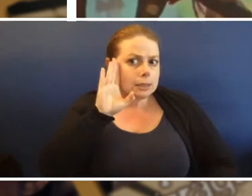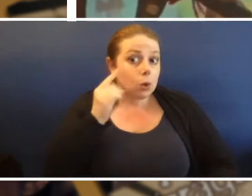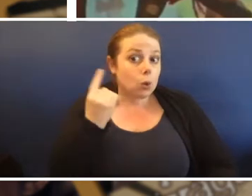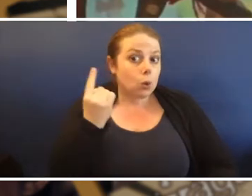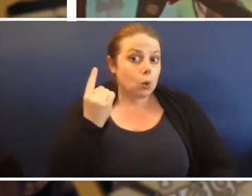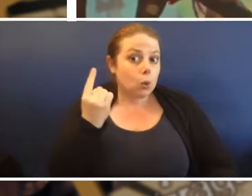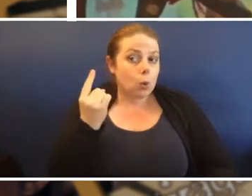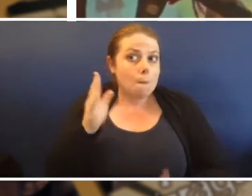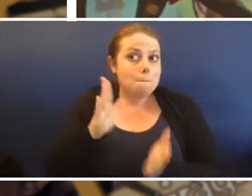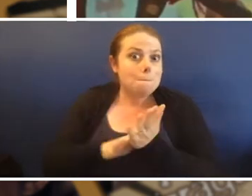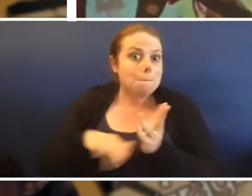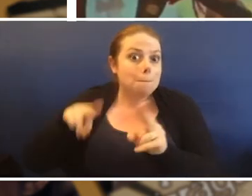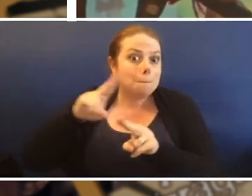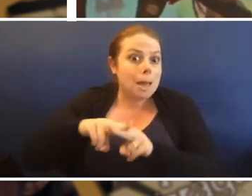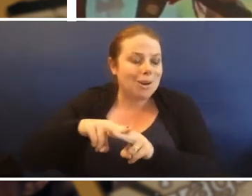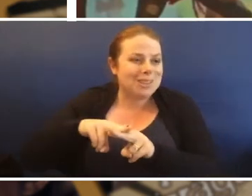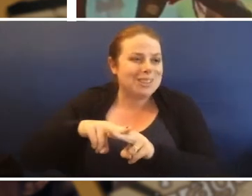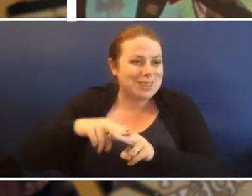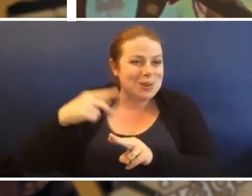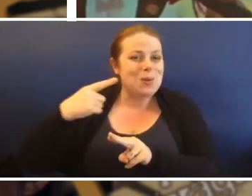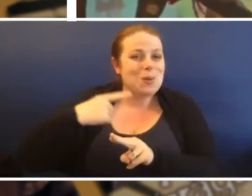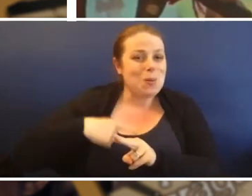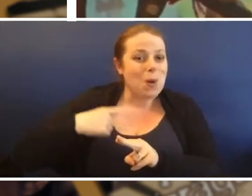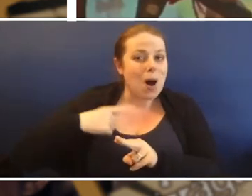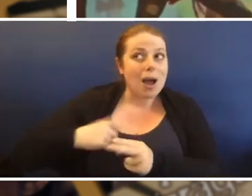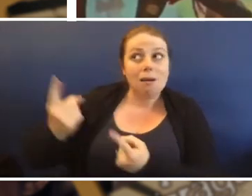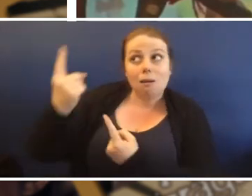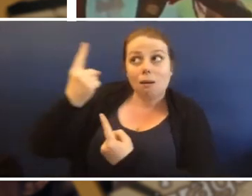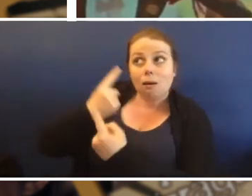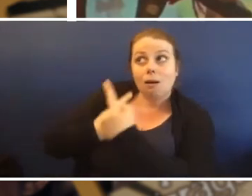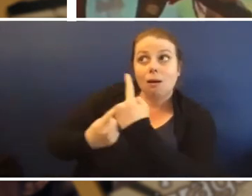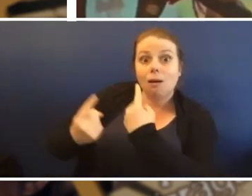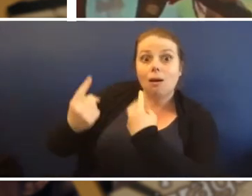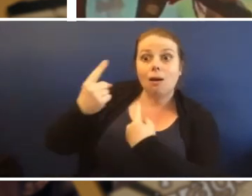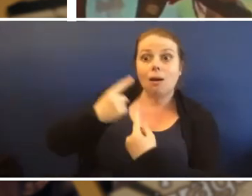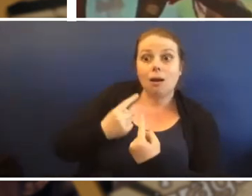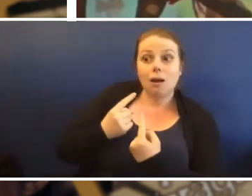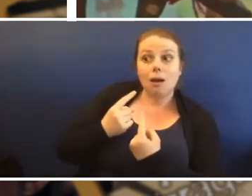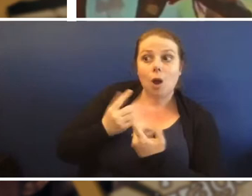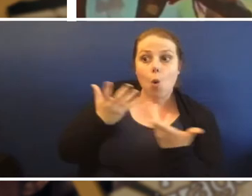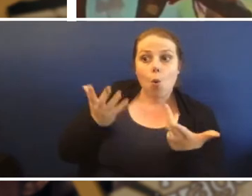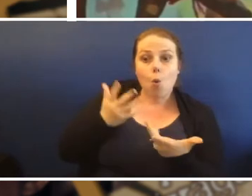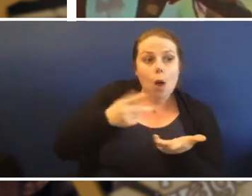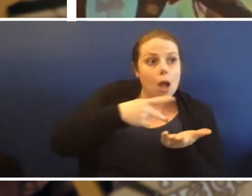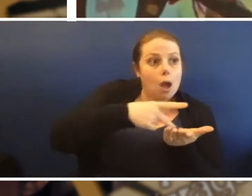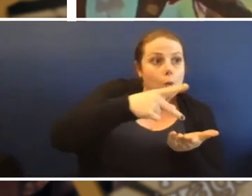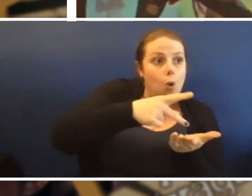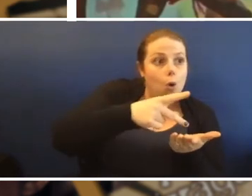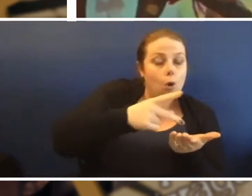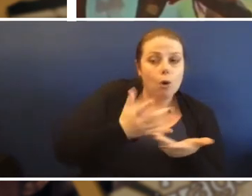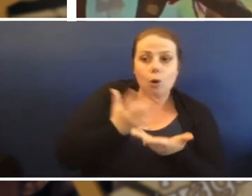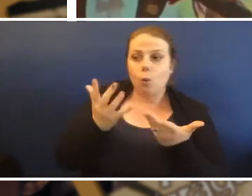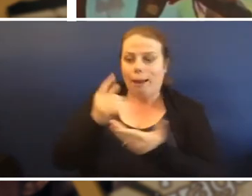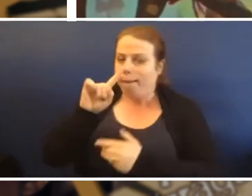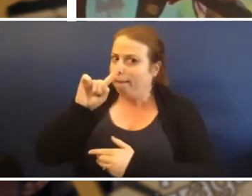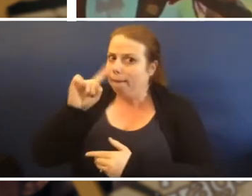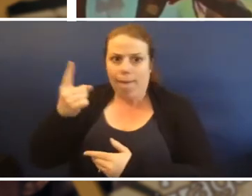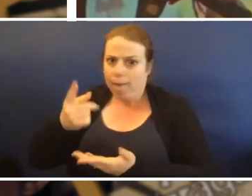to your parents because they tell you where to go and where not to go.